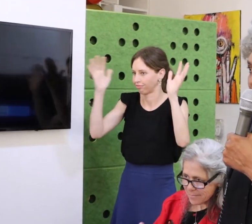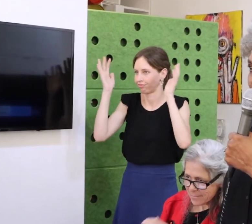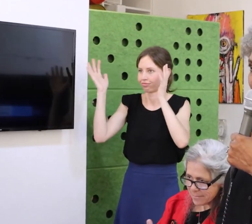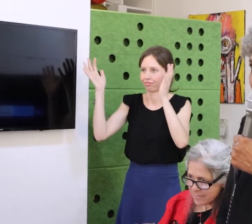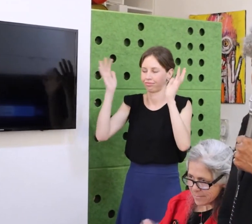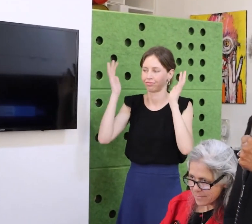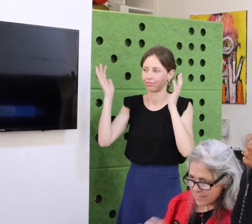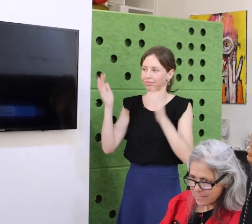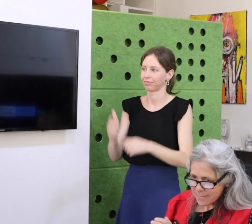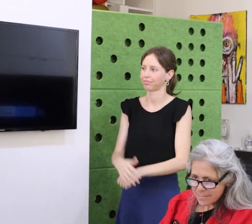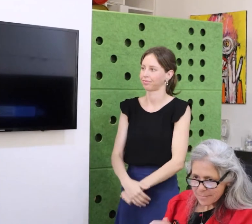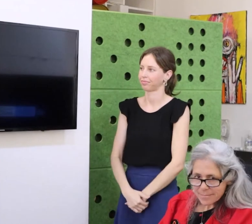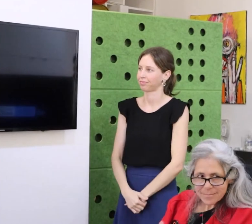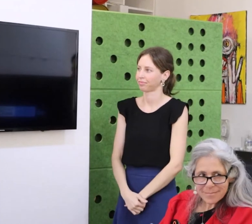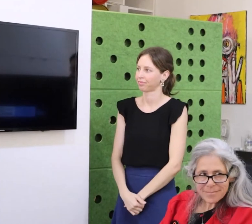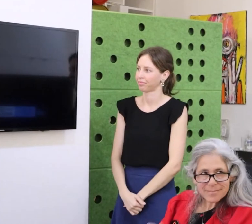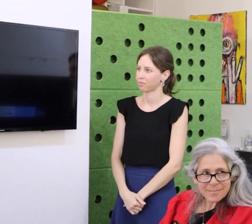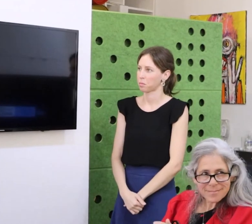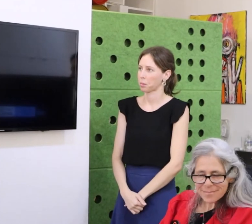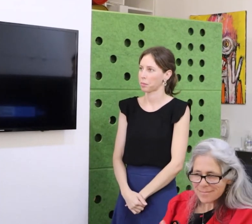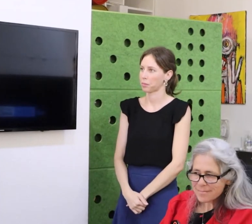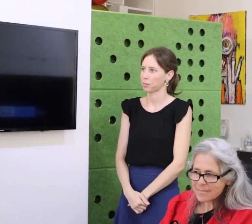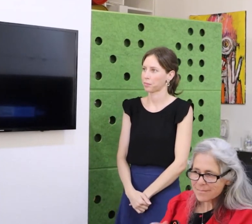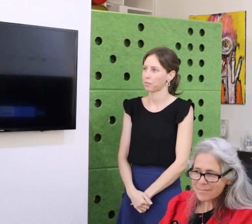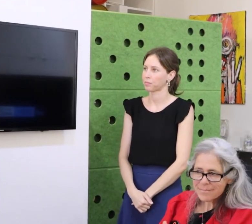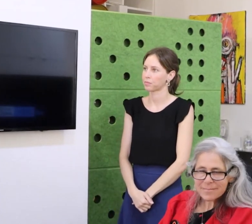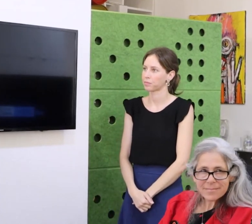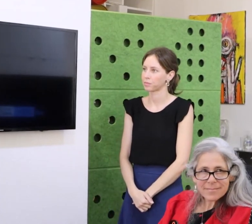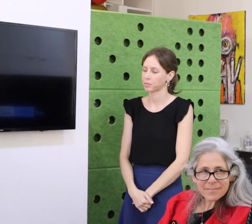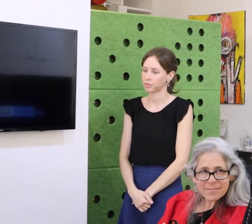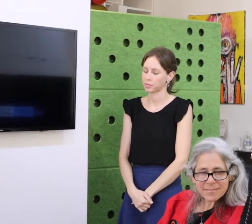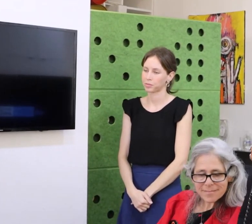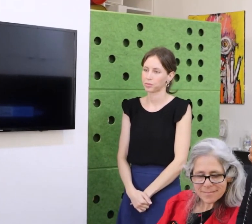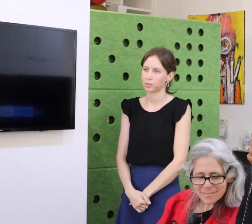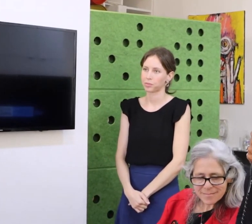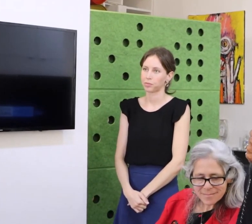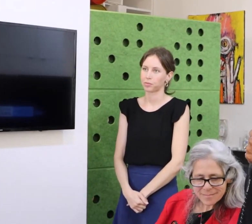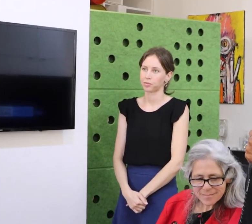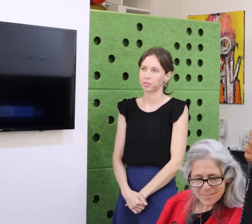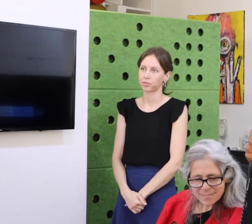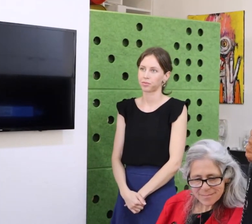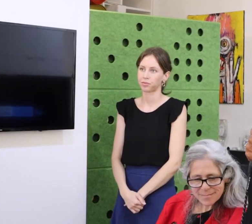We believe that those of us with different disabilities have more